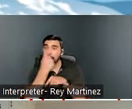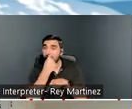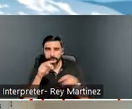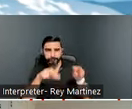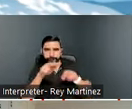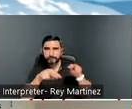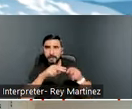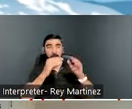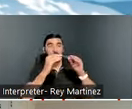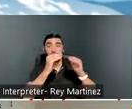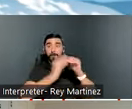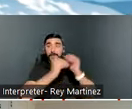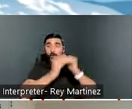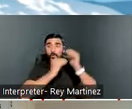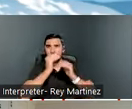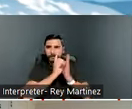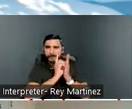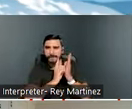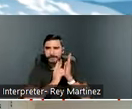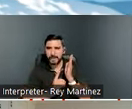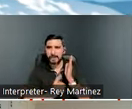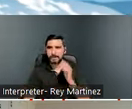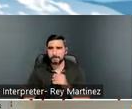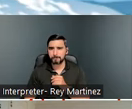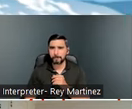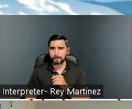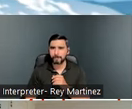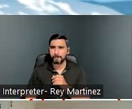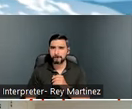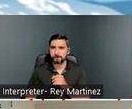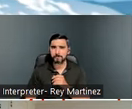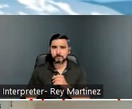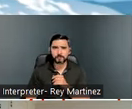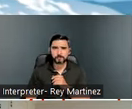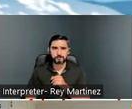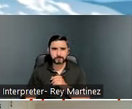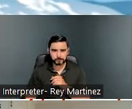pretty amazing. And then also I, of course, want to always point out the connection that we have